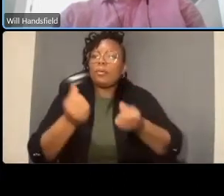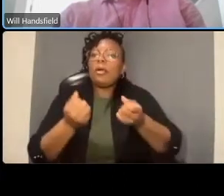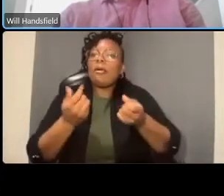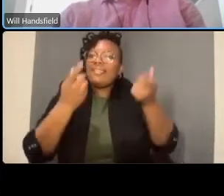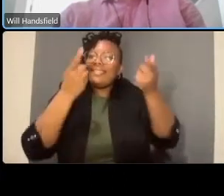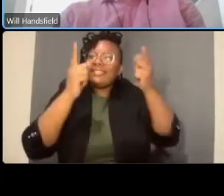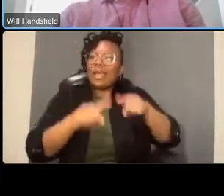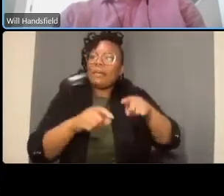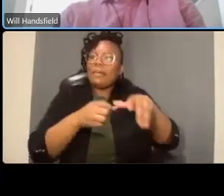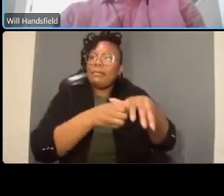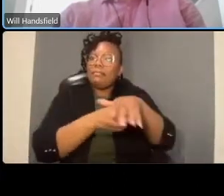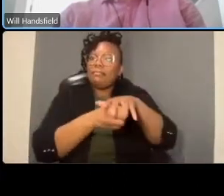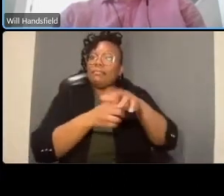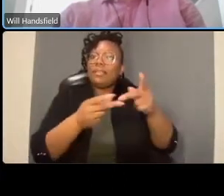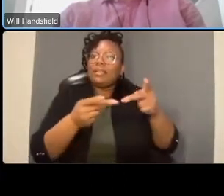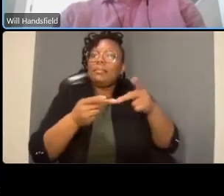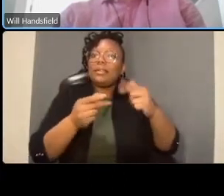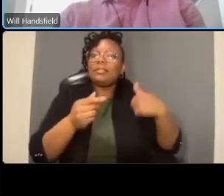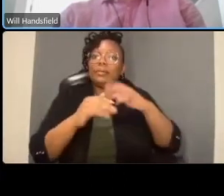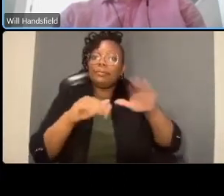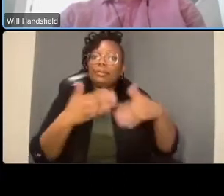um and i think our most recent account actually was uh